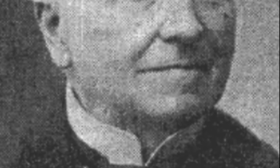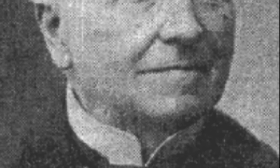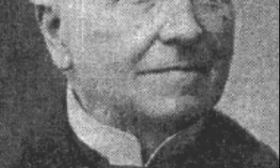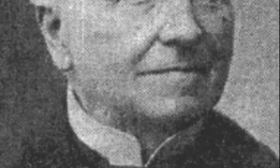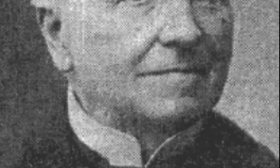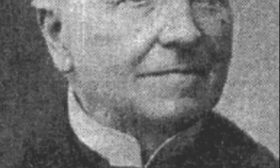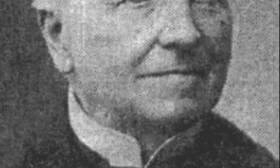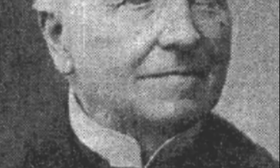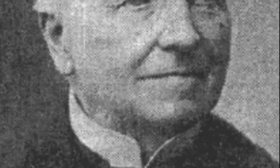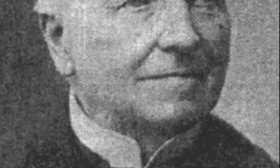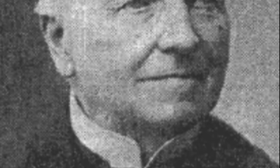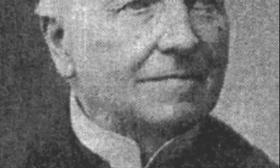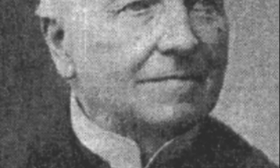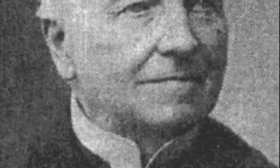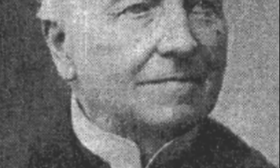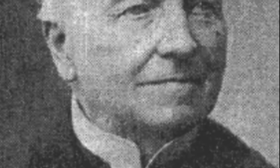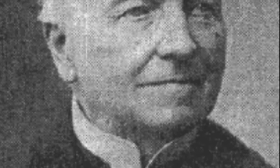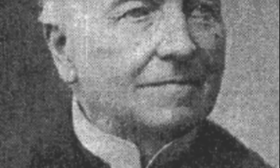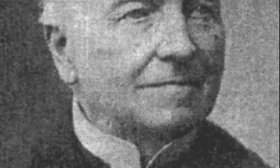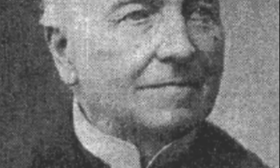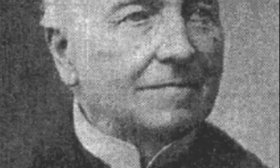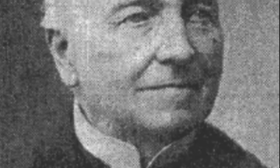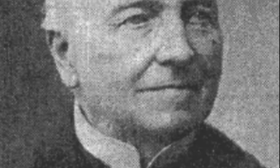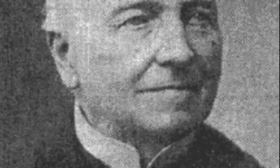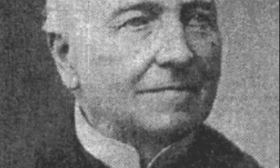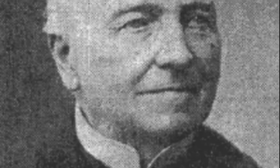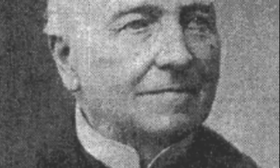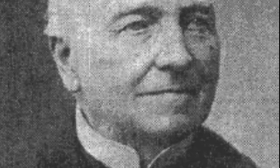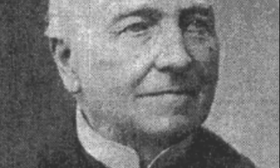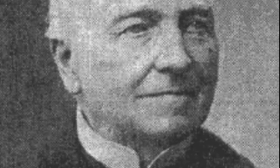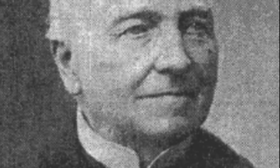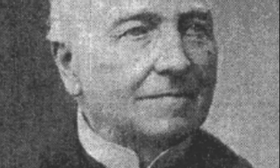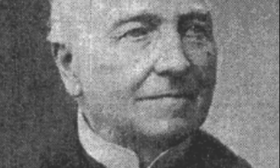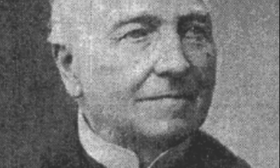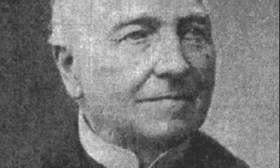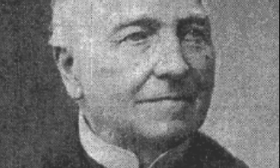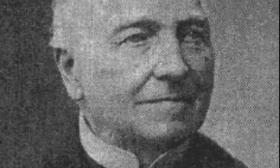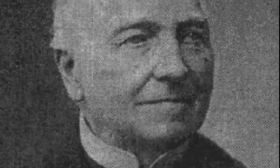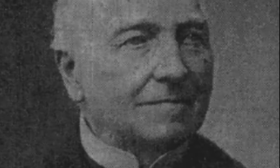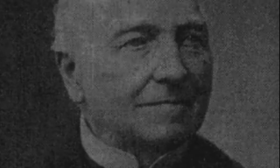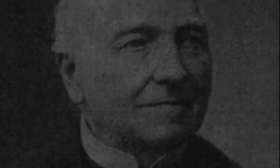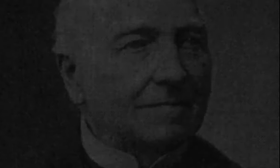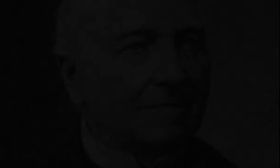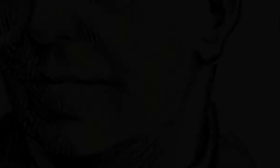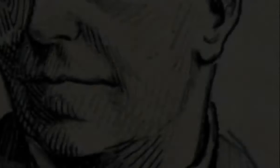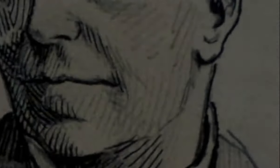In his formative years, Berthier attended the Royal Institution for the Deaf in Paris. There,